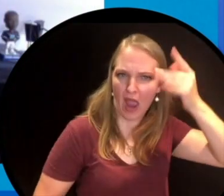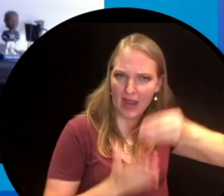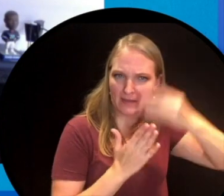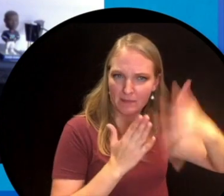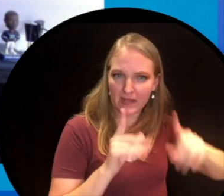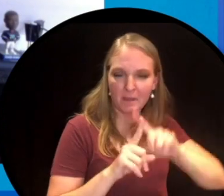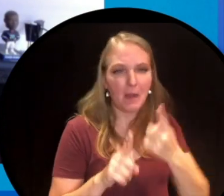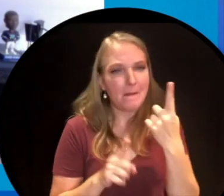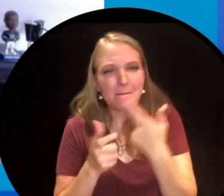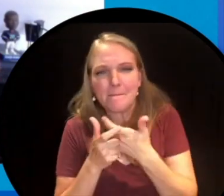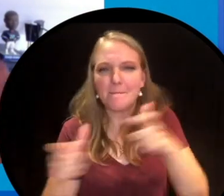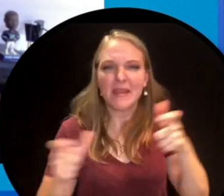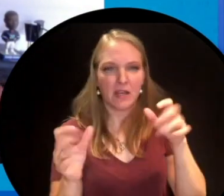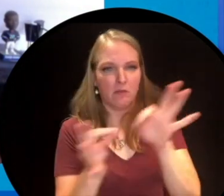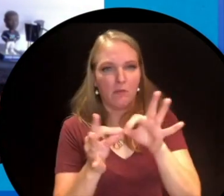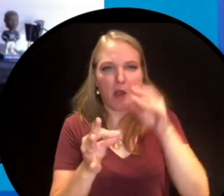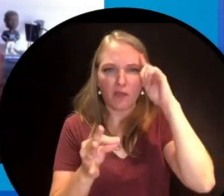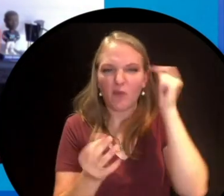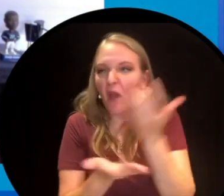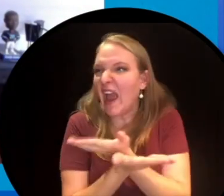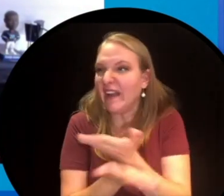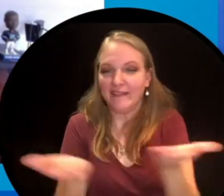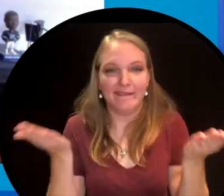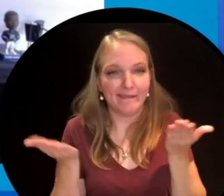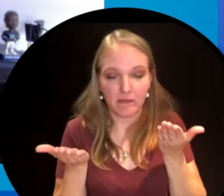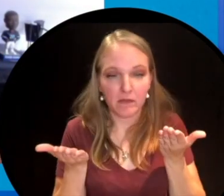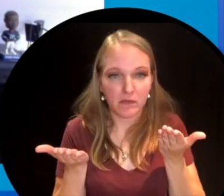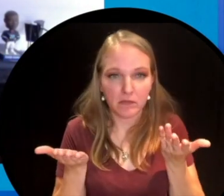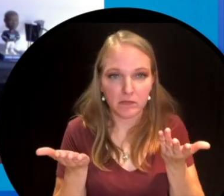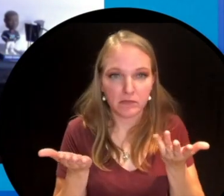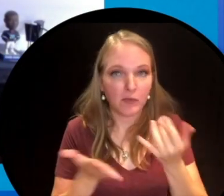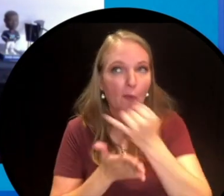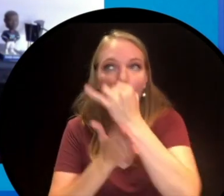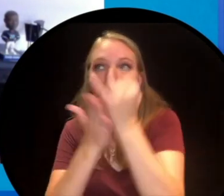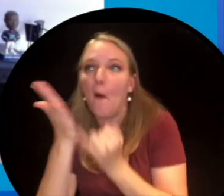into in the book. But one of the biggest things, one of the biggest costs in almost anything